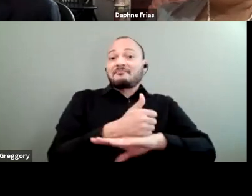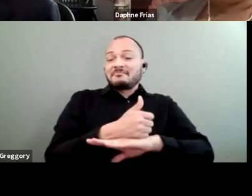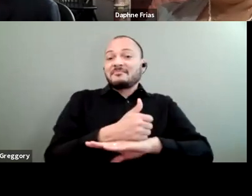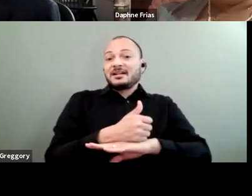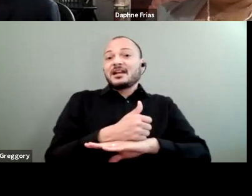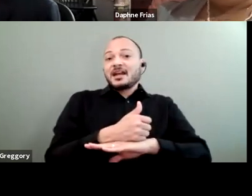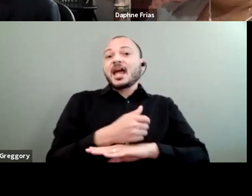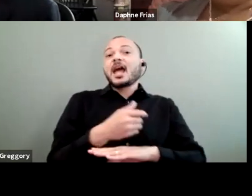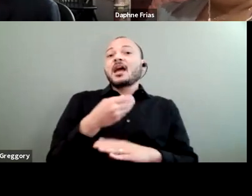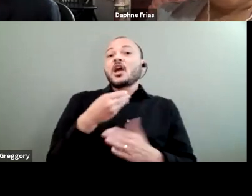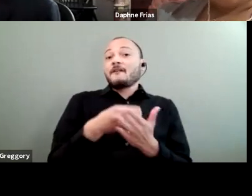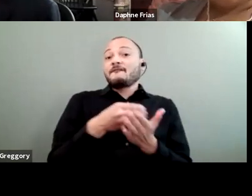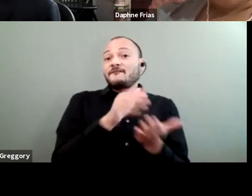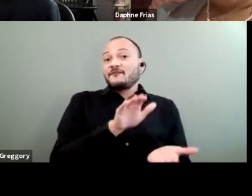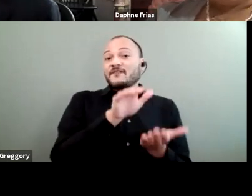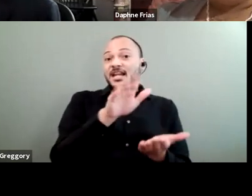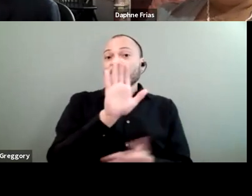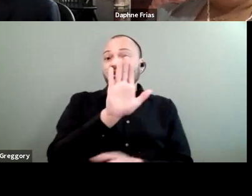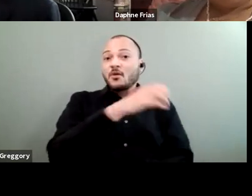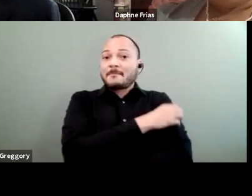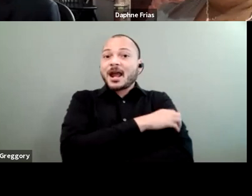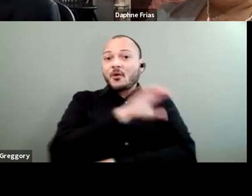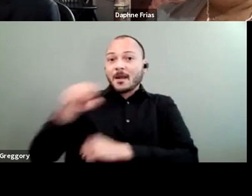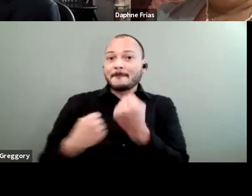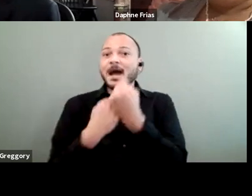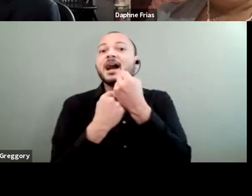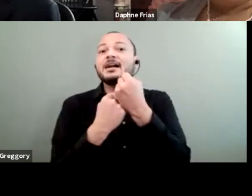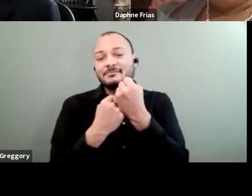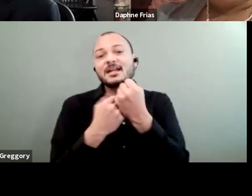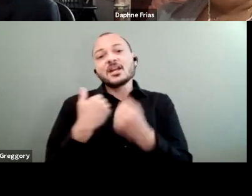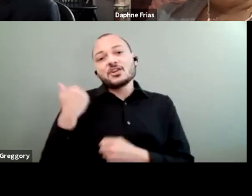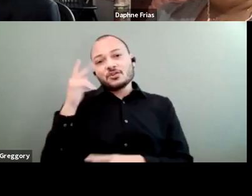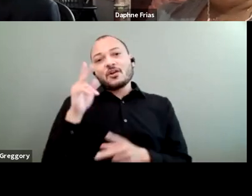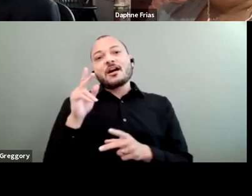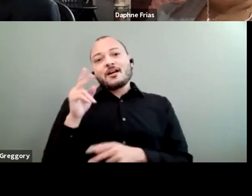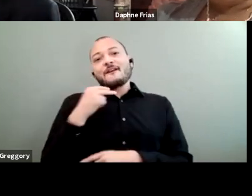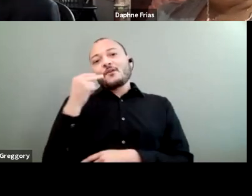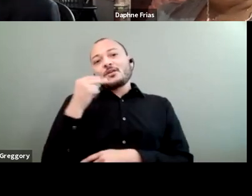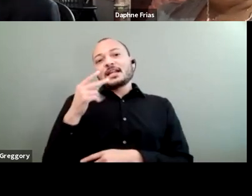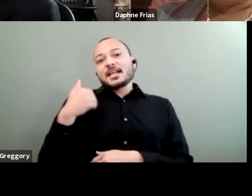and your power behind young voices, and young disabled voices, because we are powerful